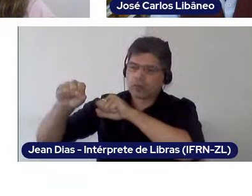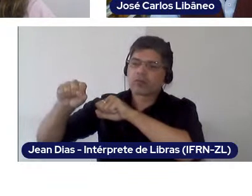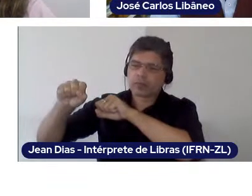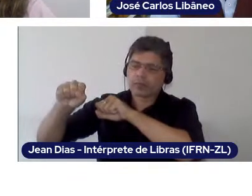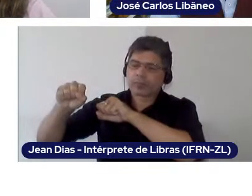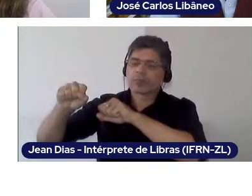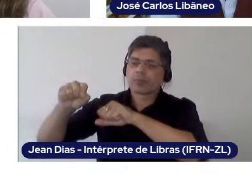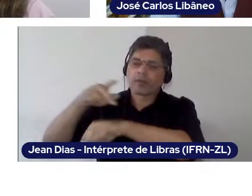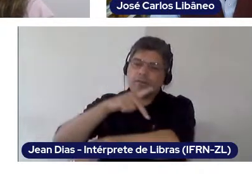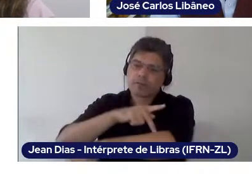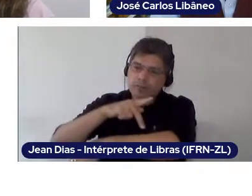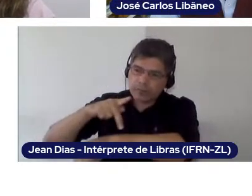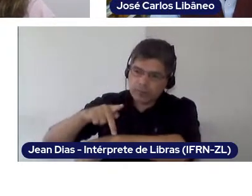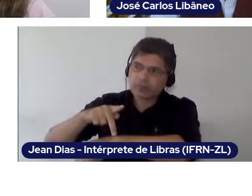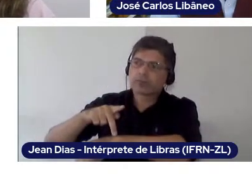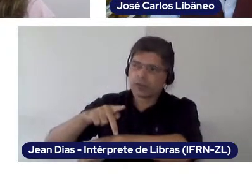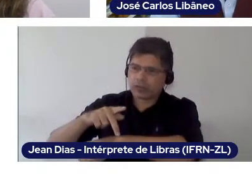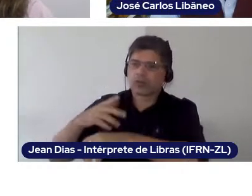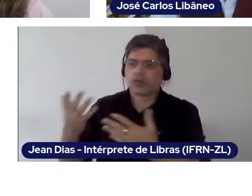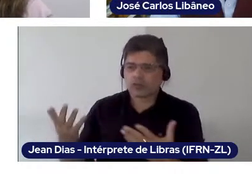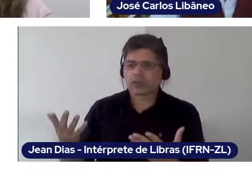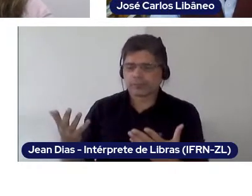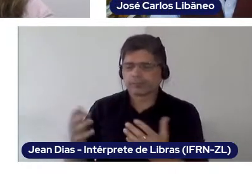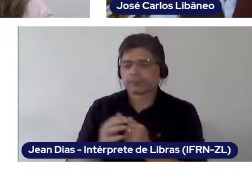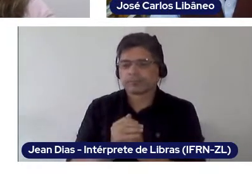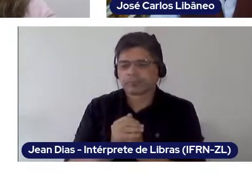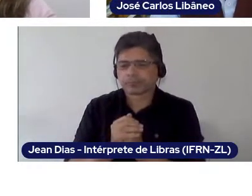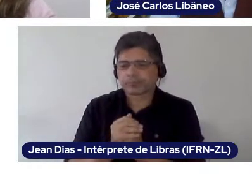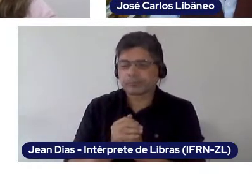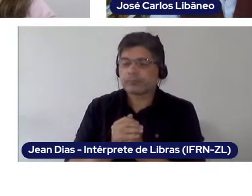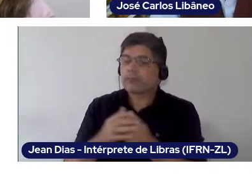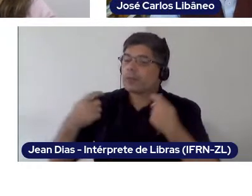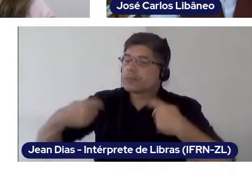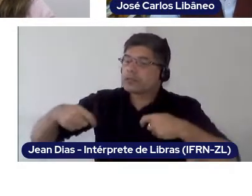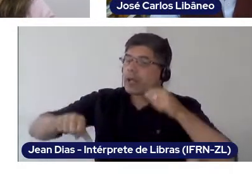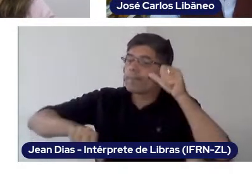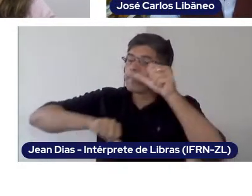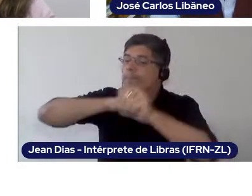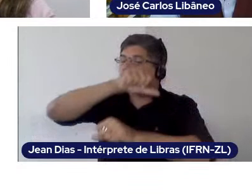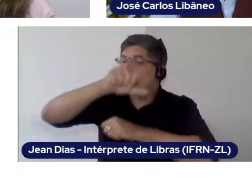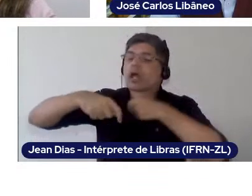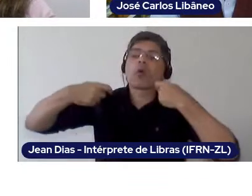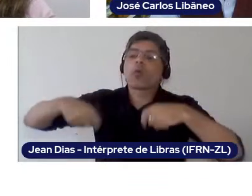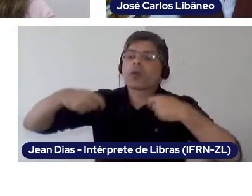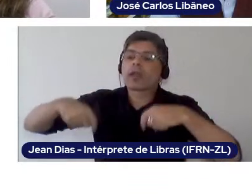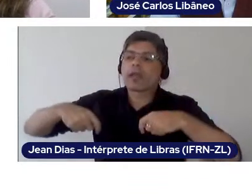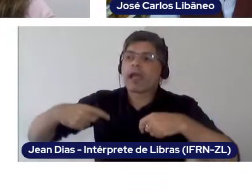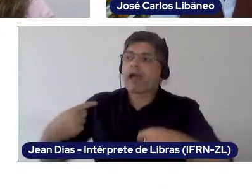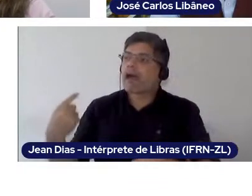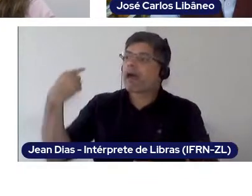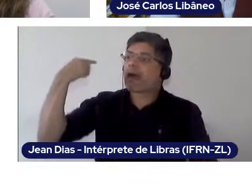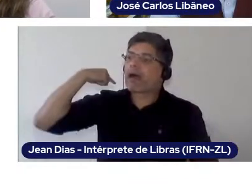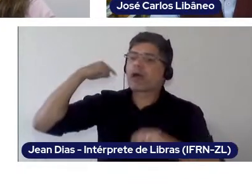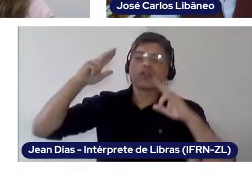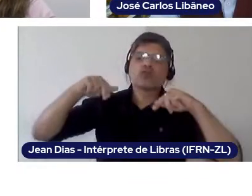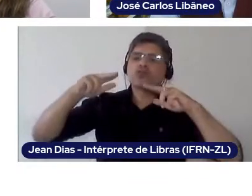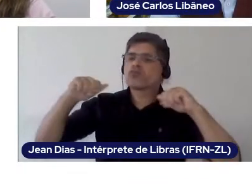So in this sense, to reverse this scenario, Brazil needs to do something that it has never done before: besides investing properly in education,